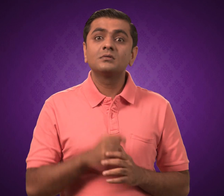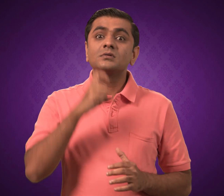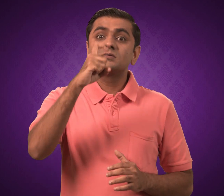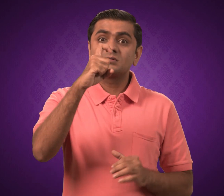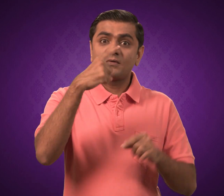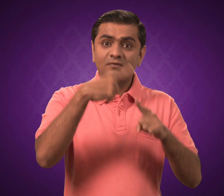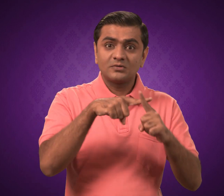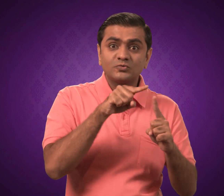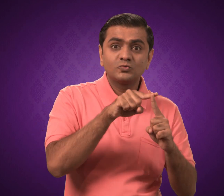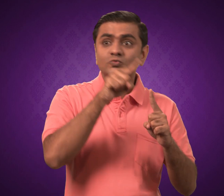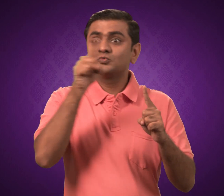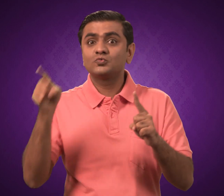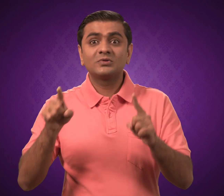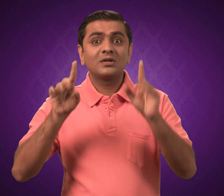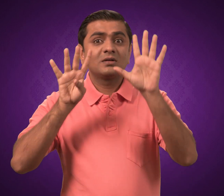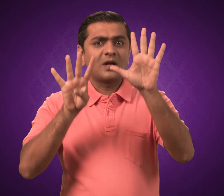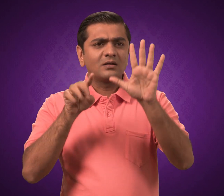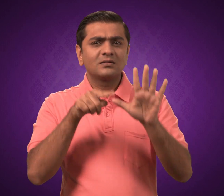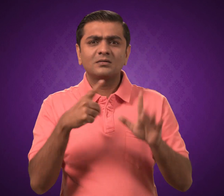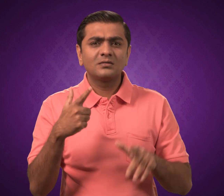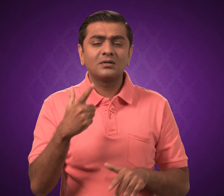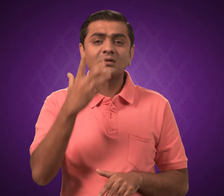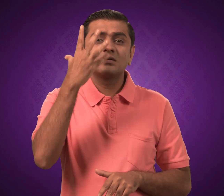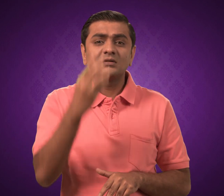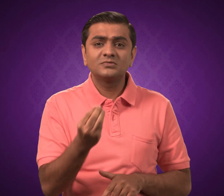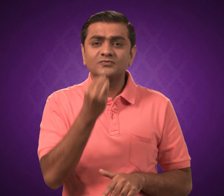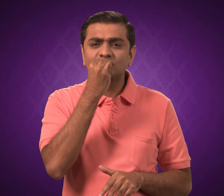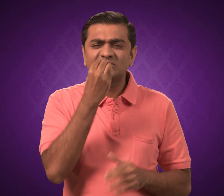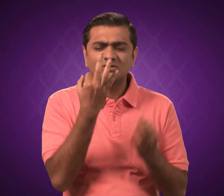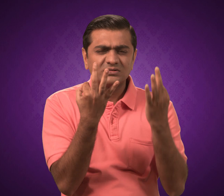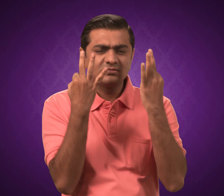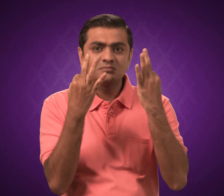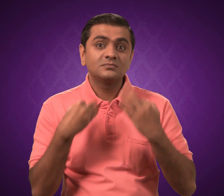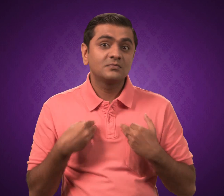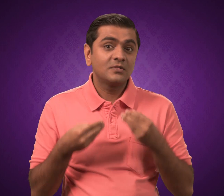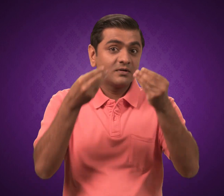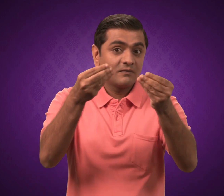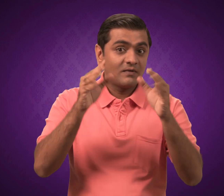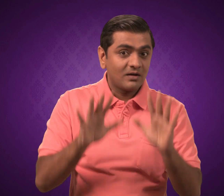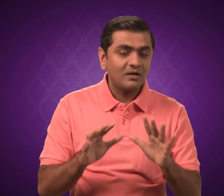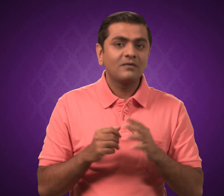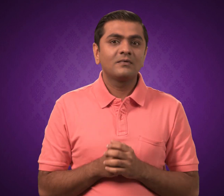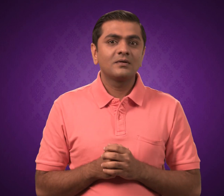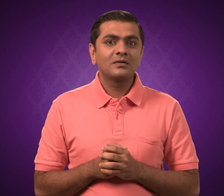Special Food will be served from 7:30pm - 9:00pm.